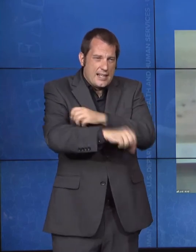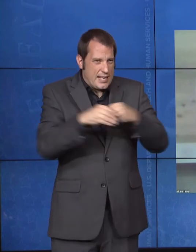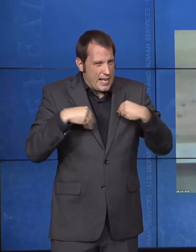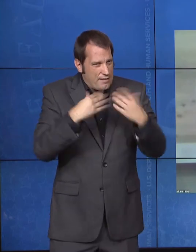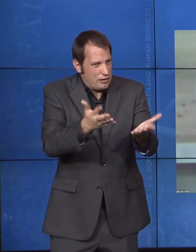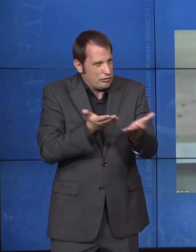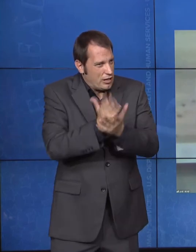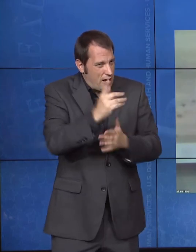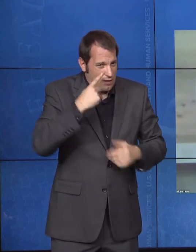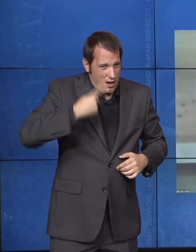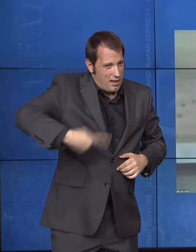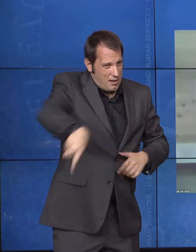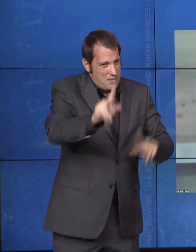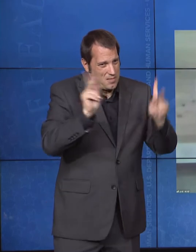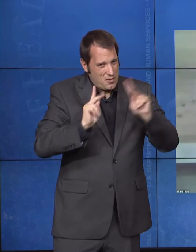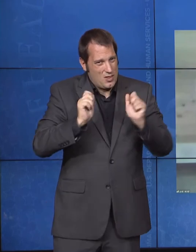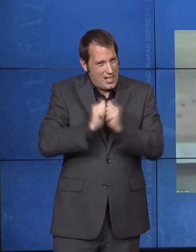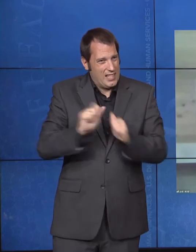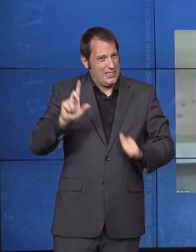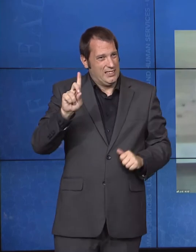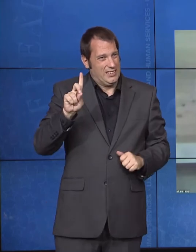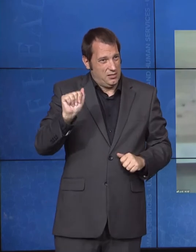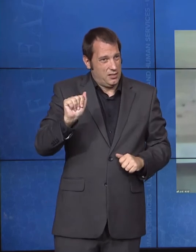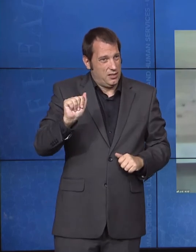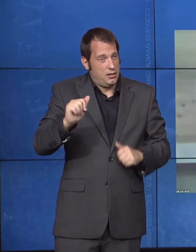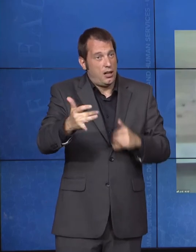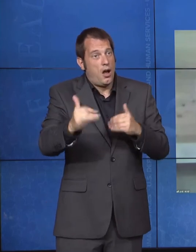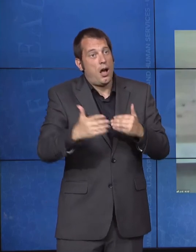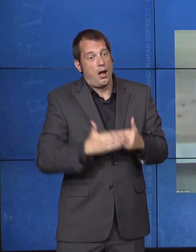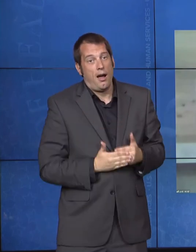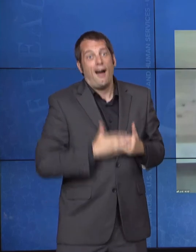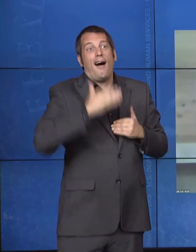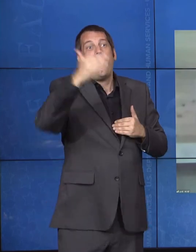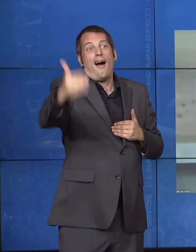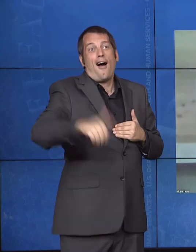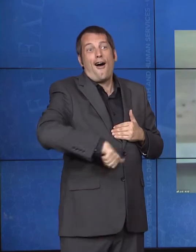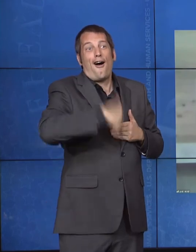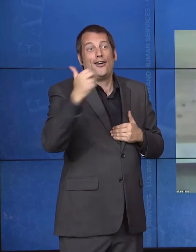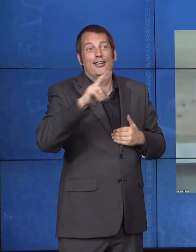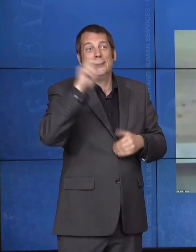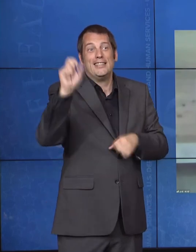back together in 30 years from now. So, we're together in 2050, maybe it will be in person.